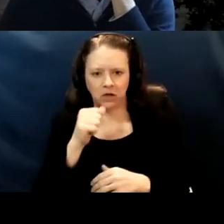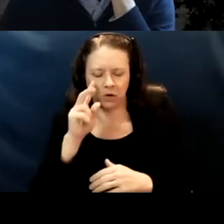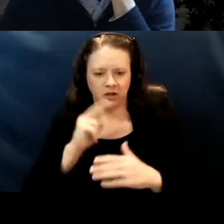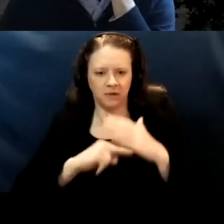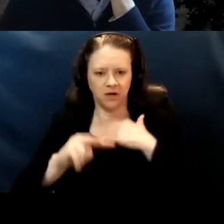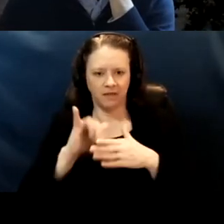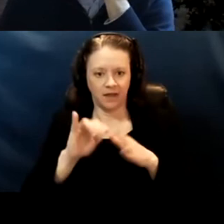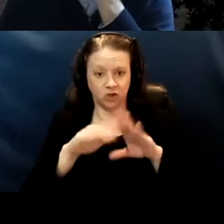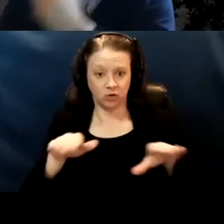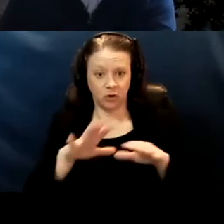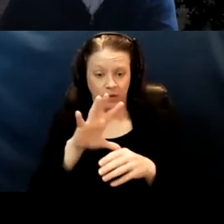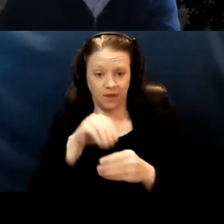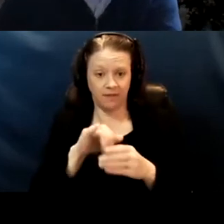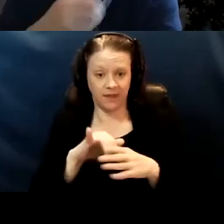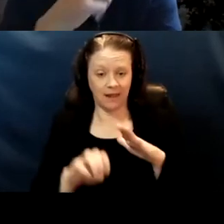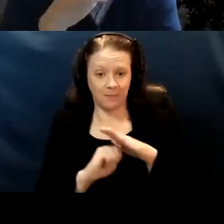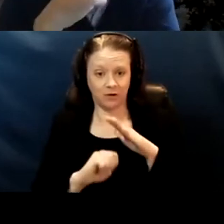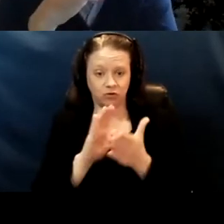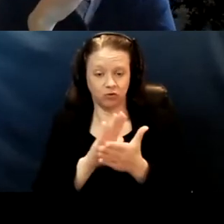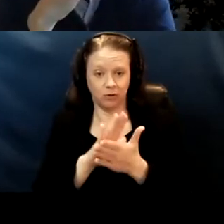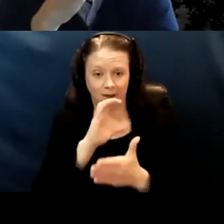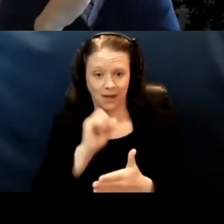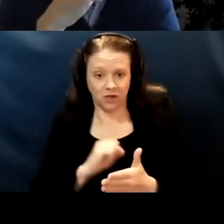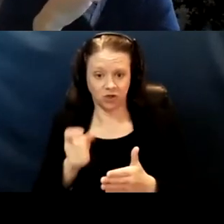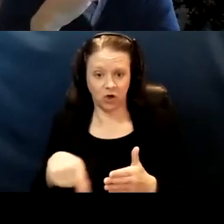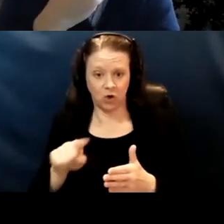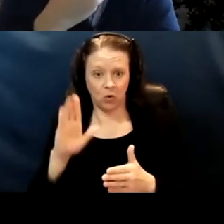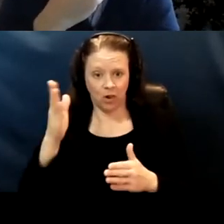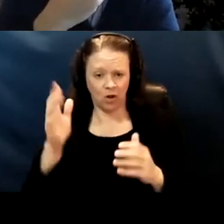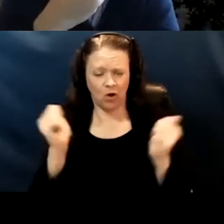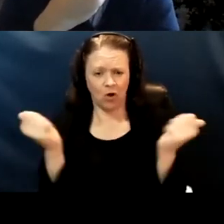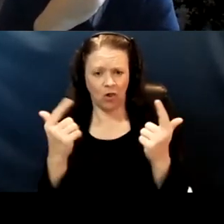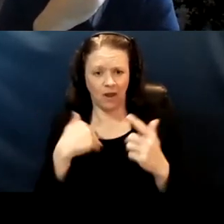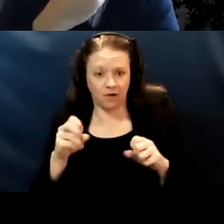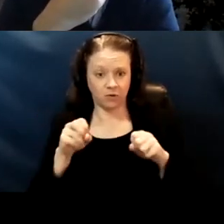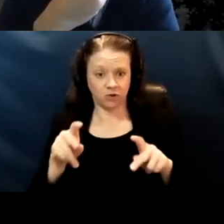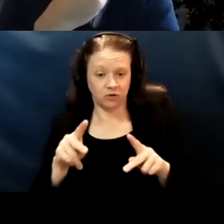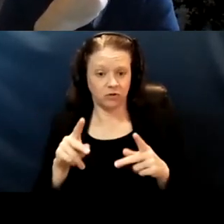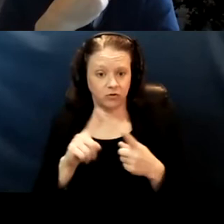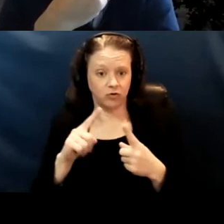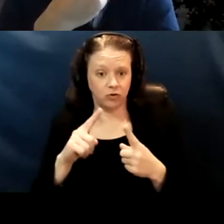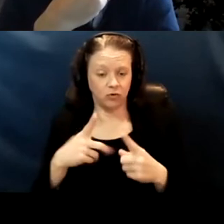within the elementary school age are all gonna have the option to get vaccinated before the next school year begins.